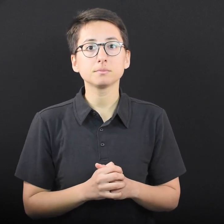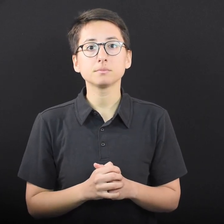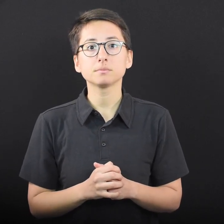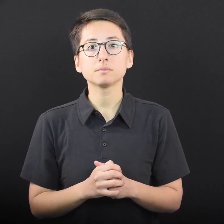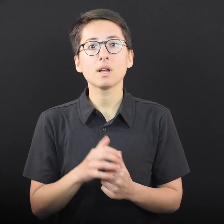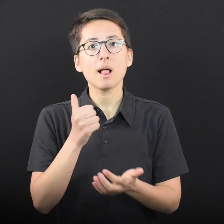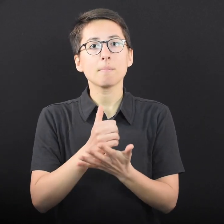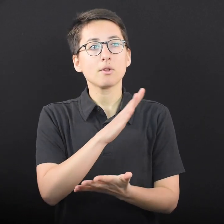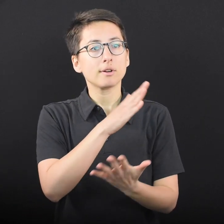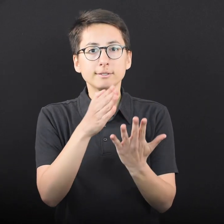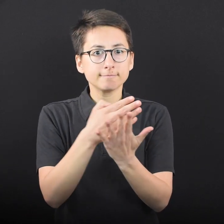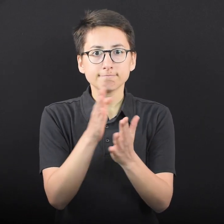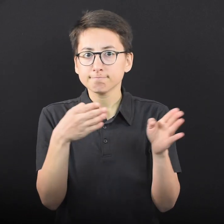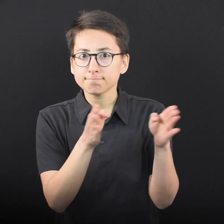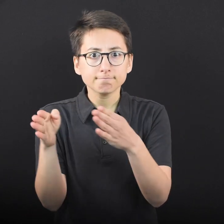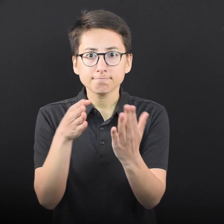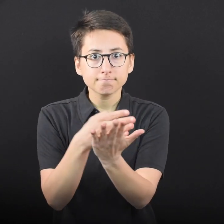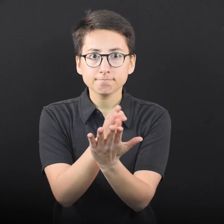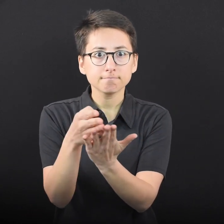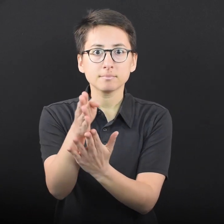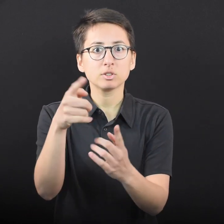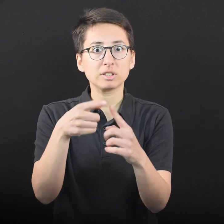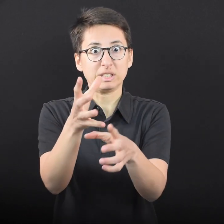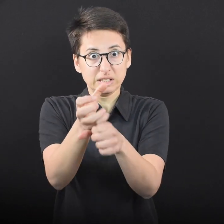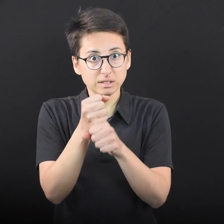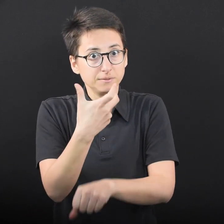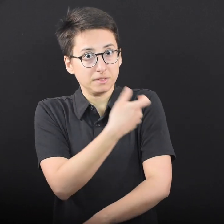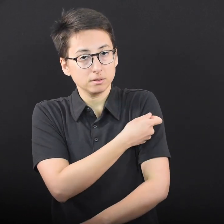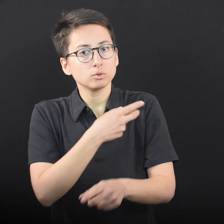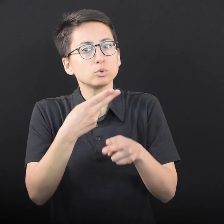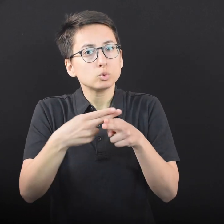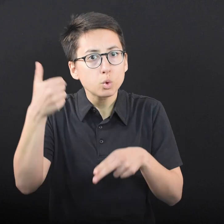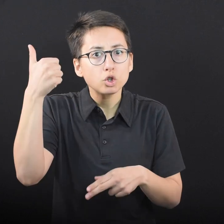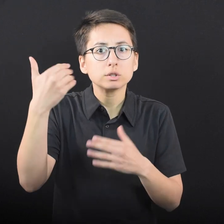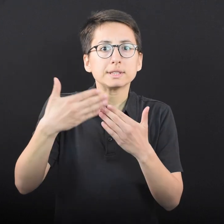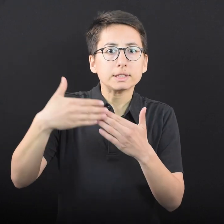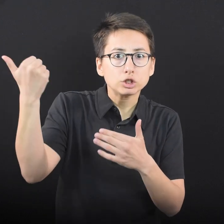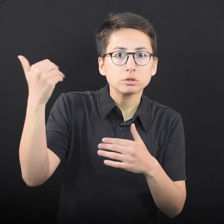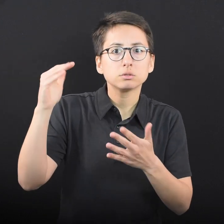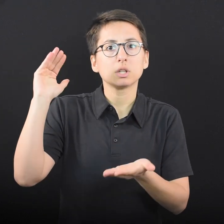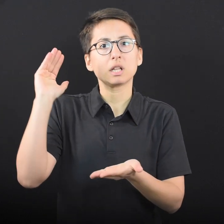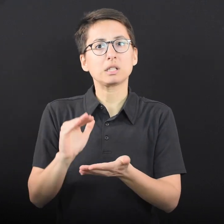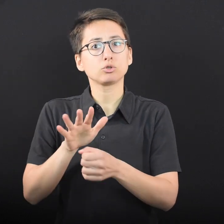Help make the path to vaccination shorter, easier, and less stressful for them.